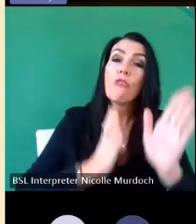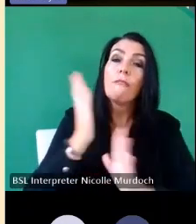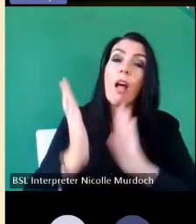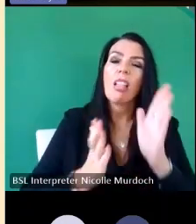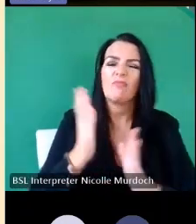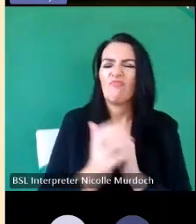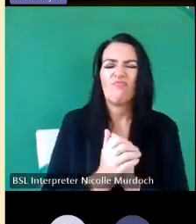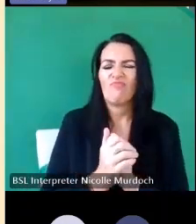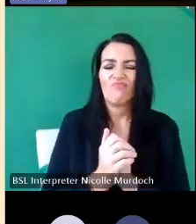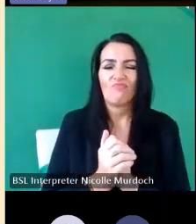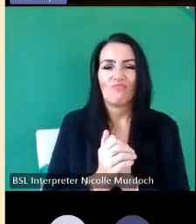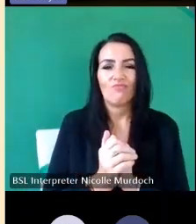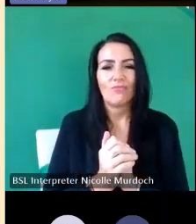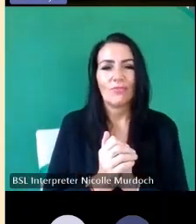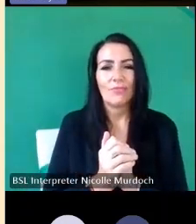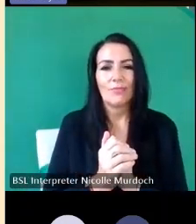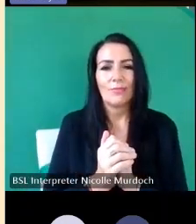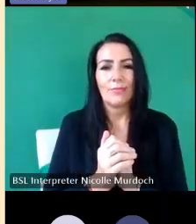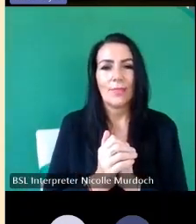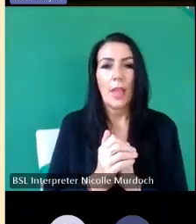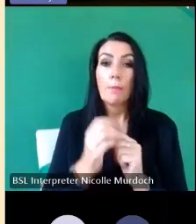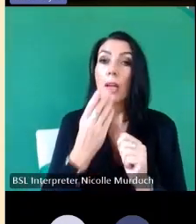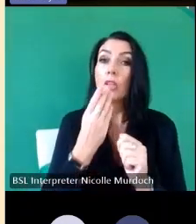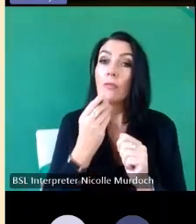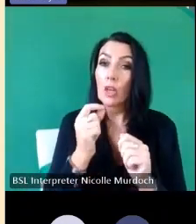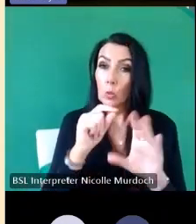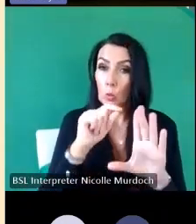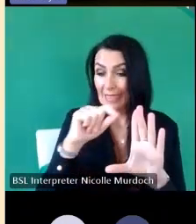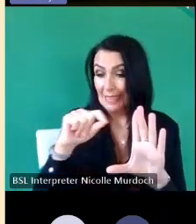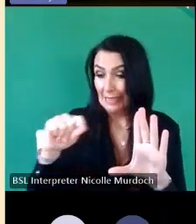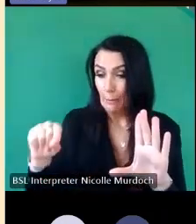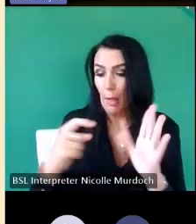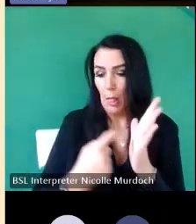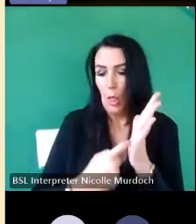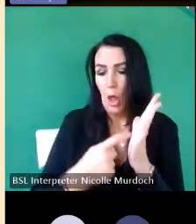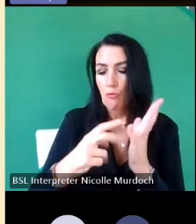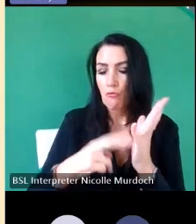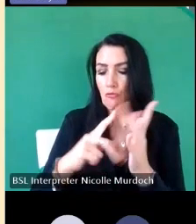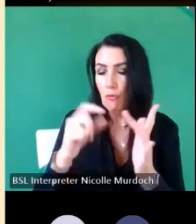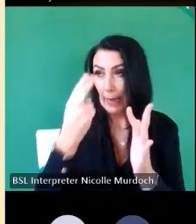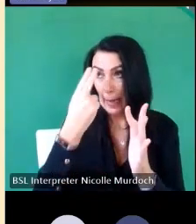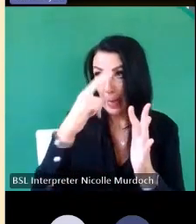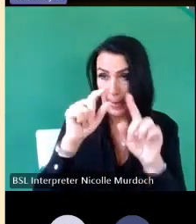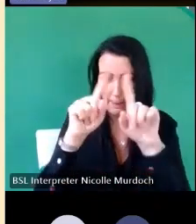course if they're using the runic symbols as the basis of their signature there's an awful lot of